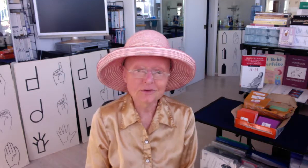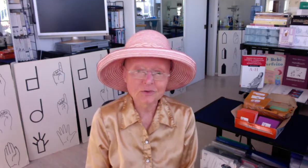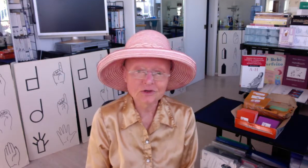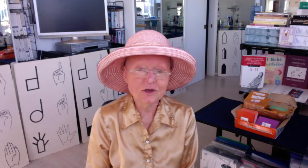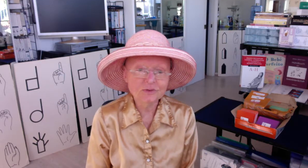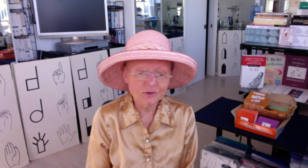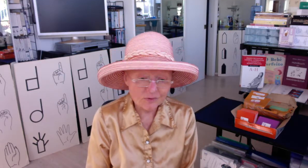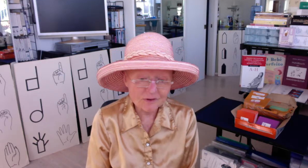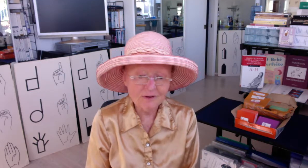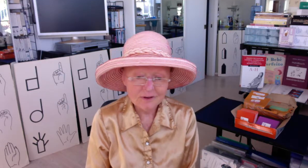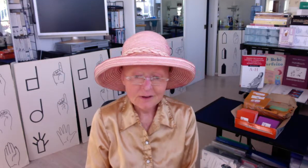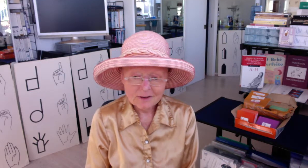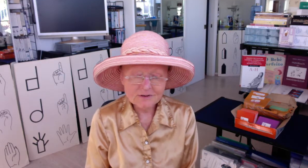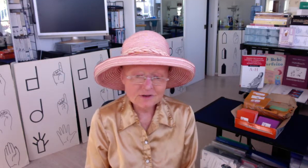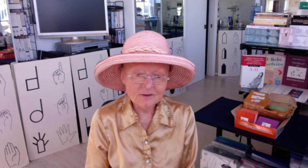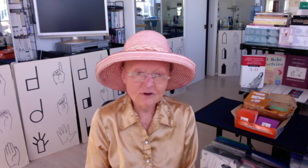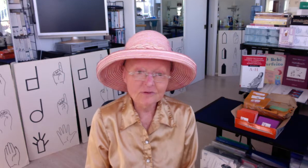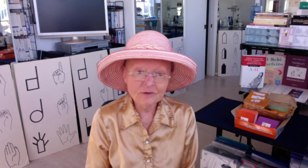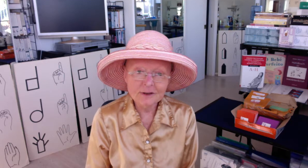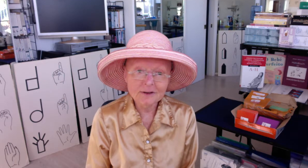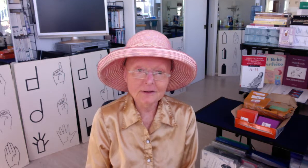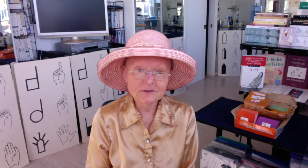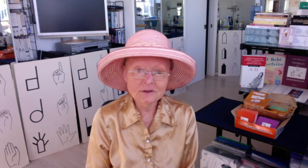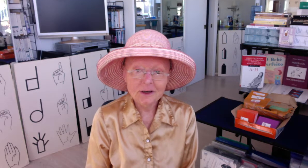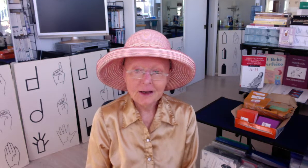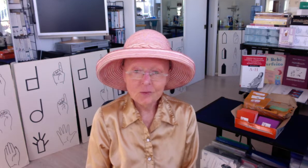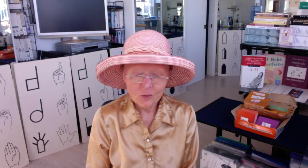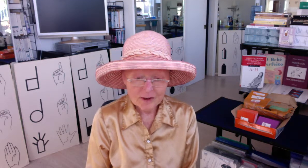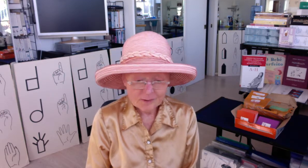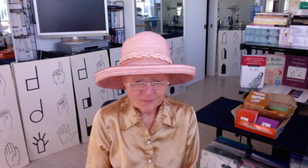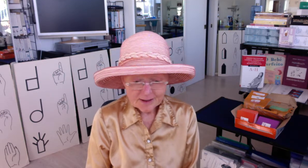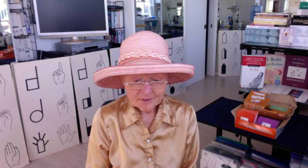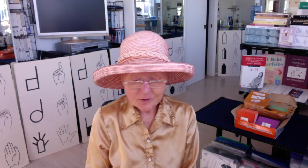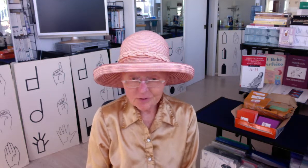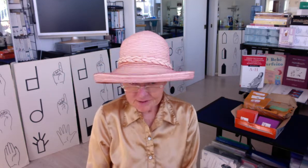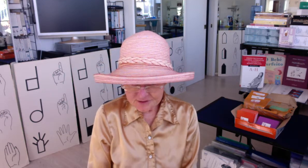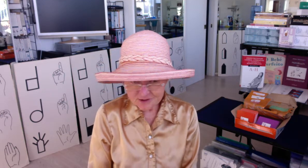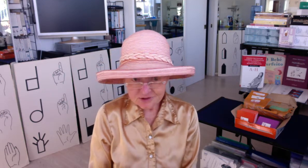which has been written in SignWriting for decades. Well, the organization